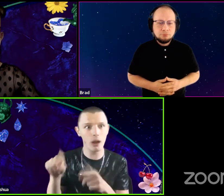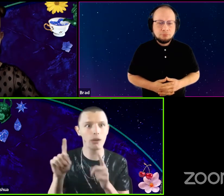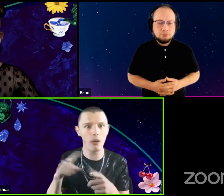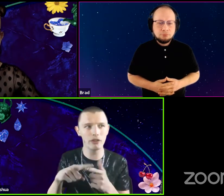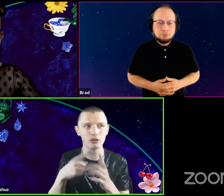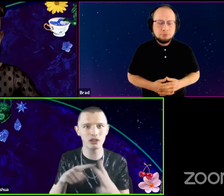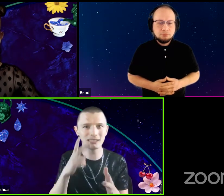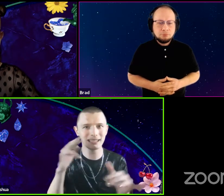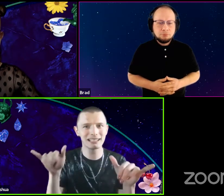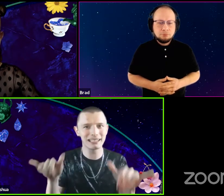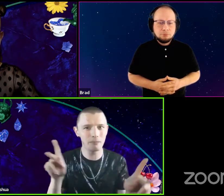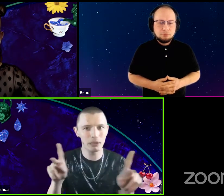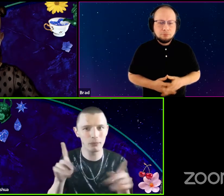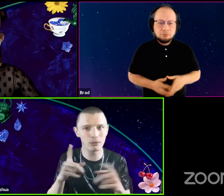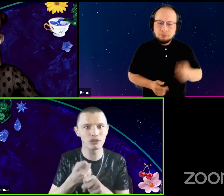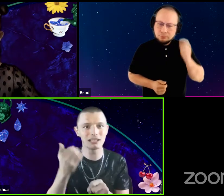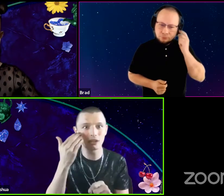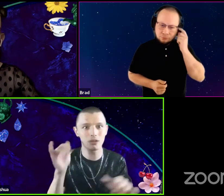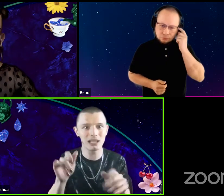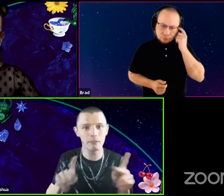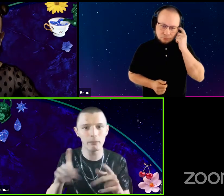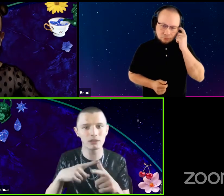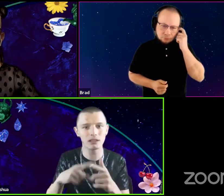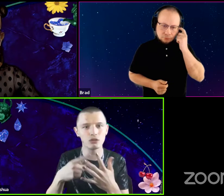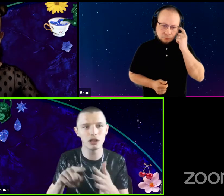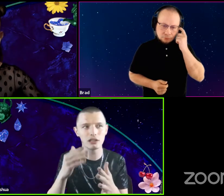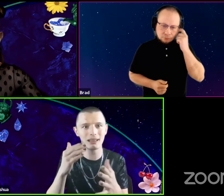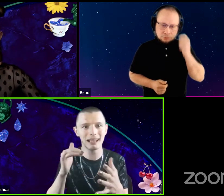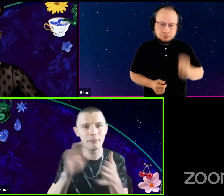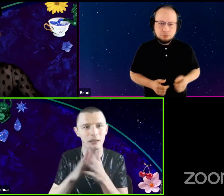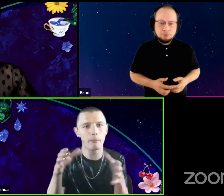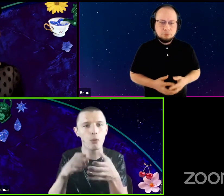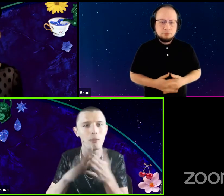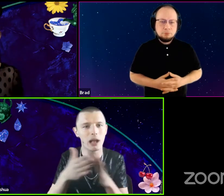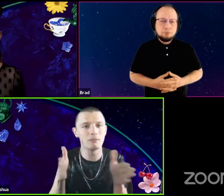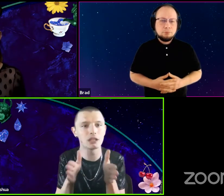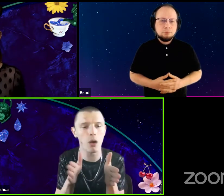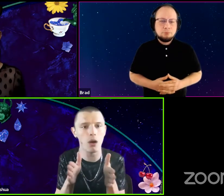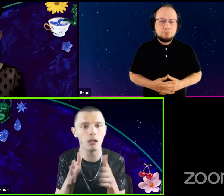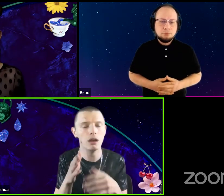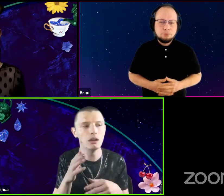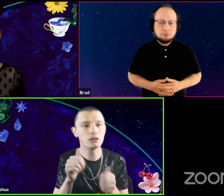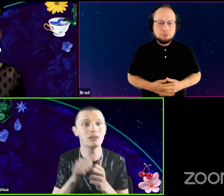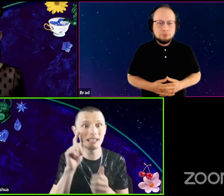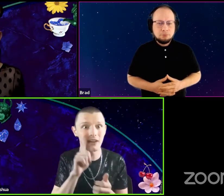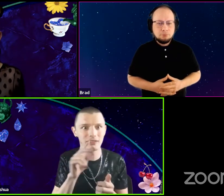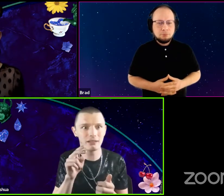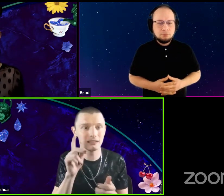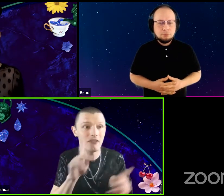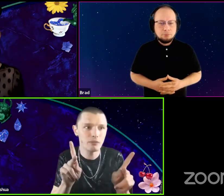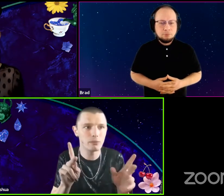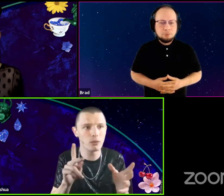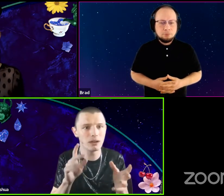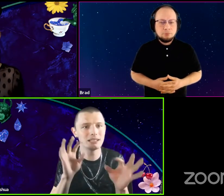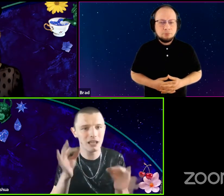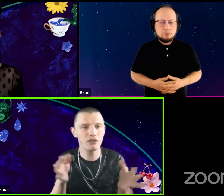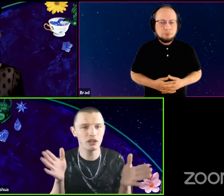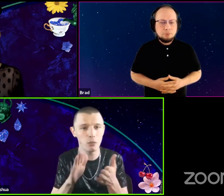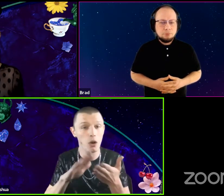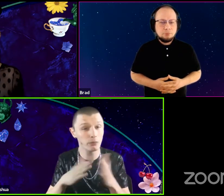and then you'll start to see the same people. And you start to get to know the same people. So then you start to like, the pool becomes small. So with deaf, deaf people it's definitely a small community.